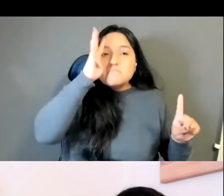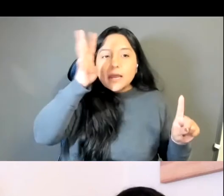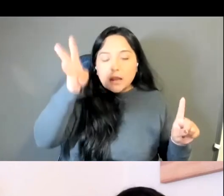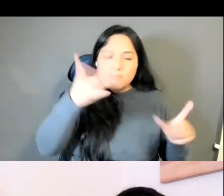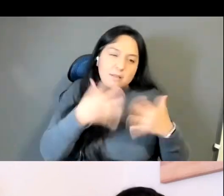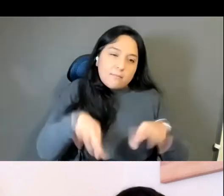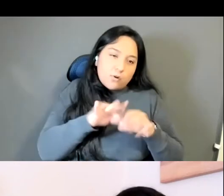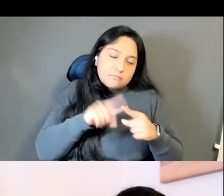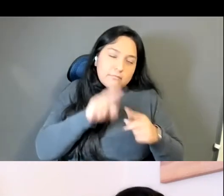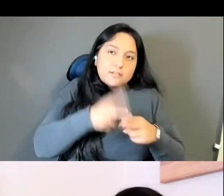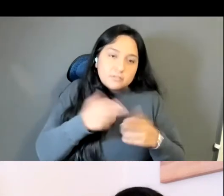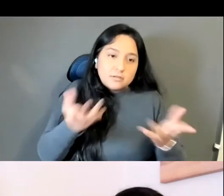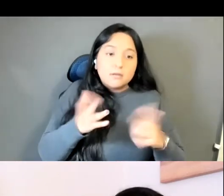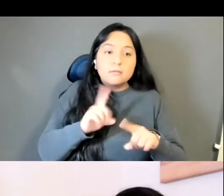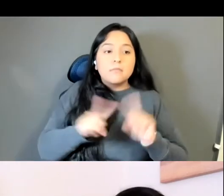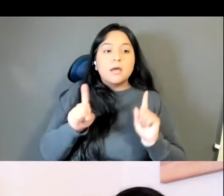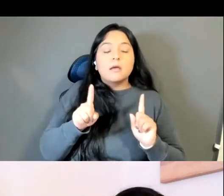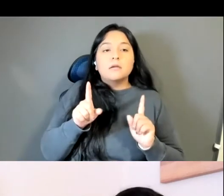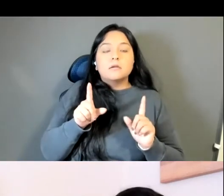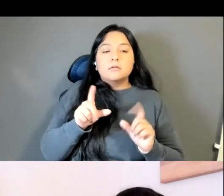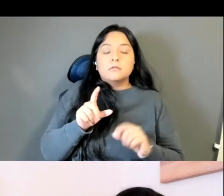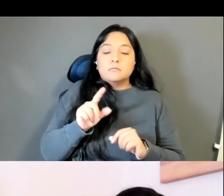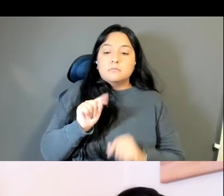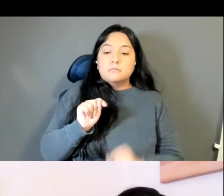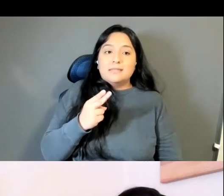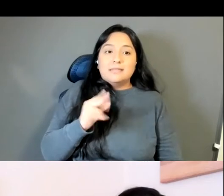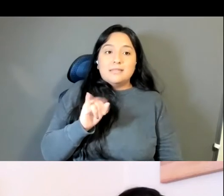is the RE, with a shortened foul at the end in one eye.